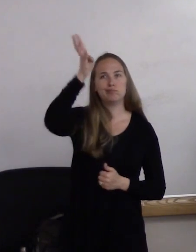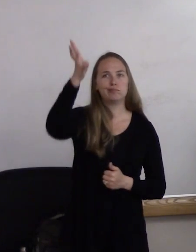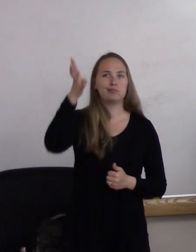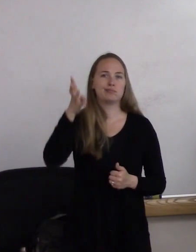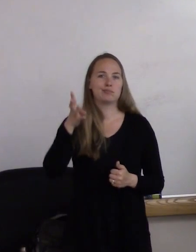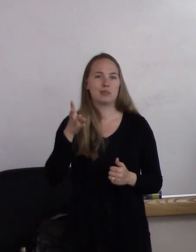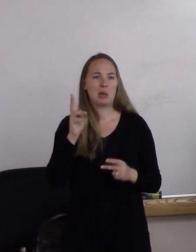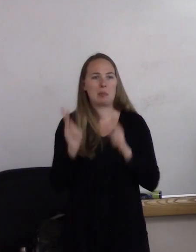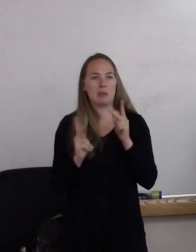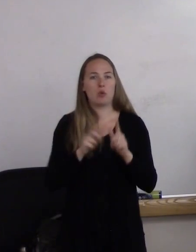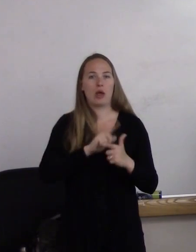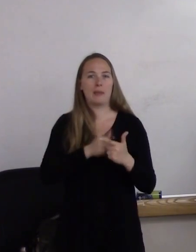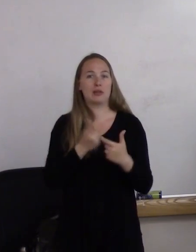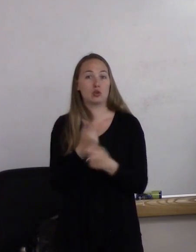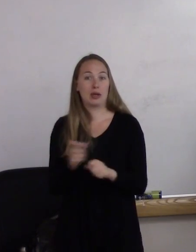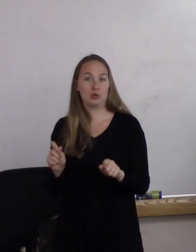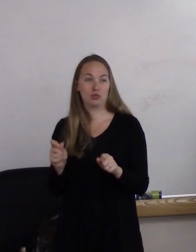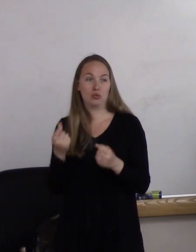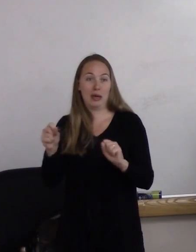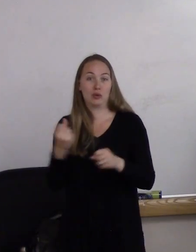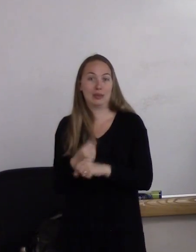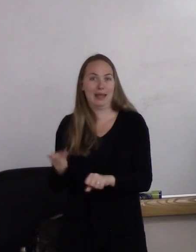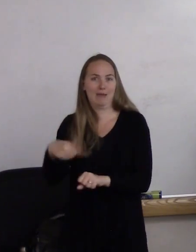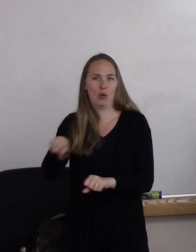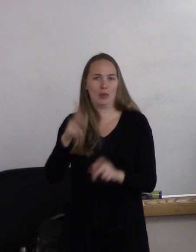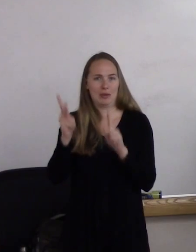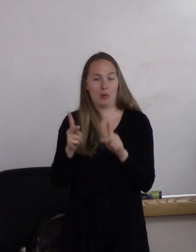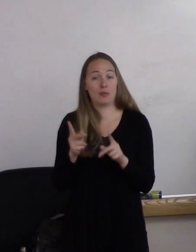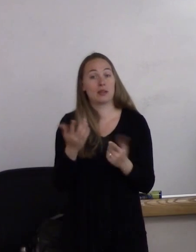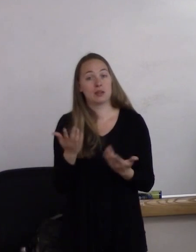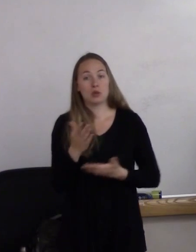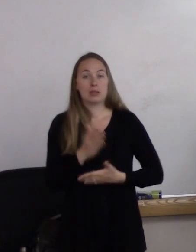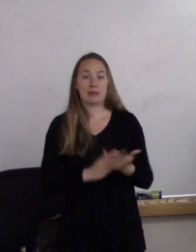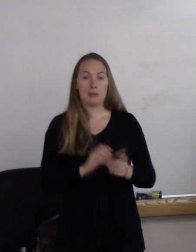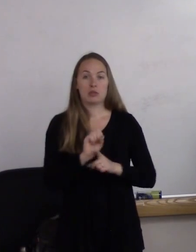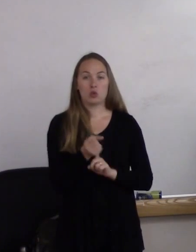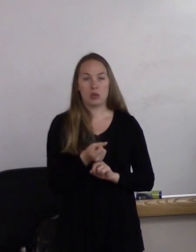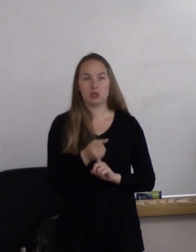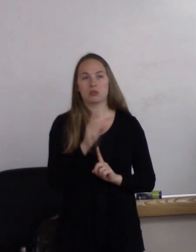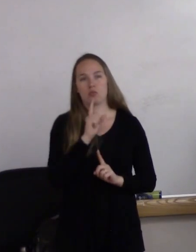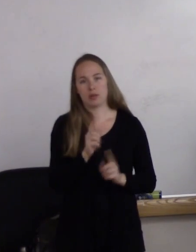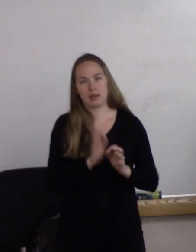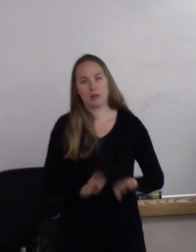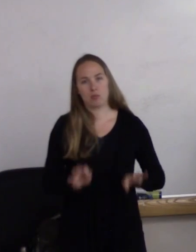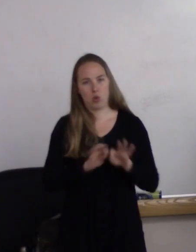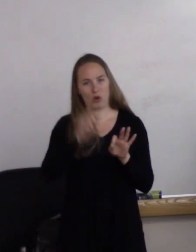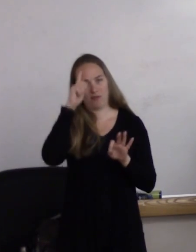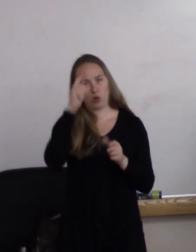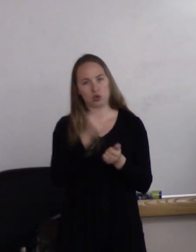and then try to save them. Right? And so scenarios are very important for social workers and nurses,